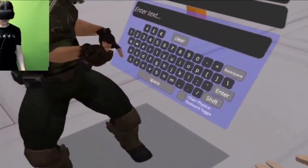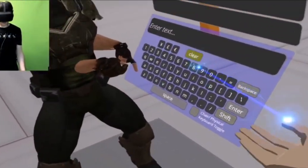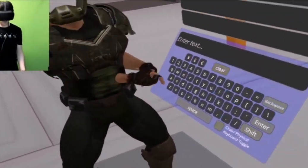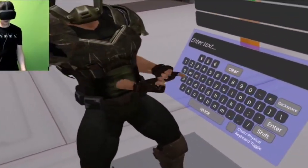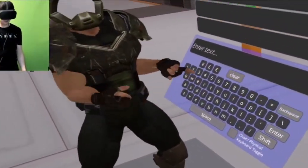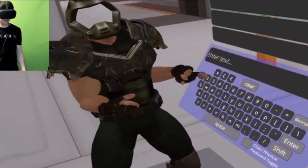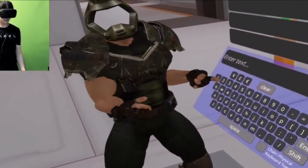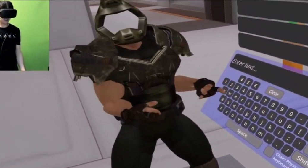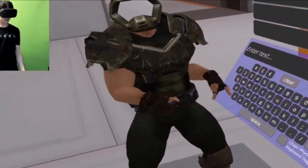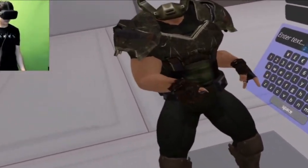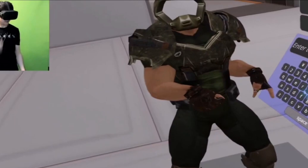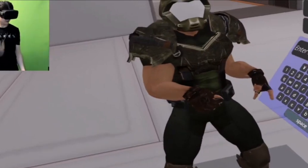What?